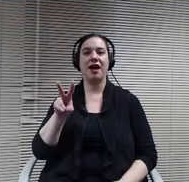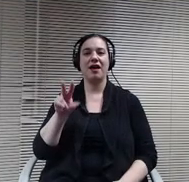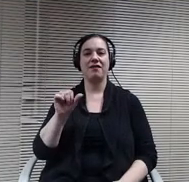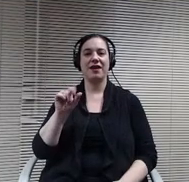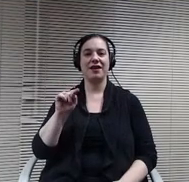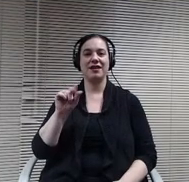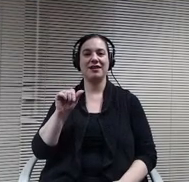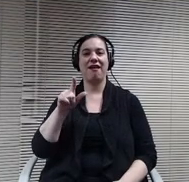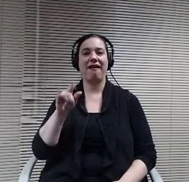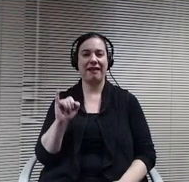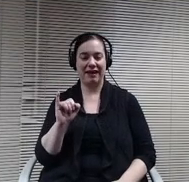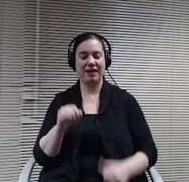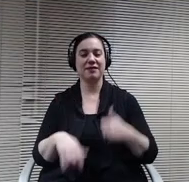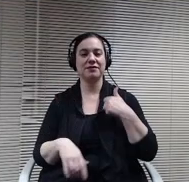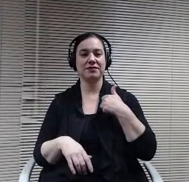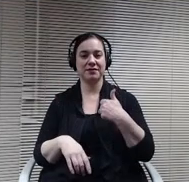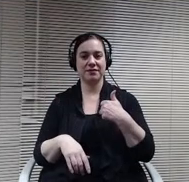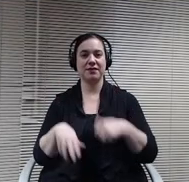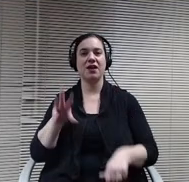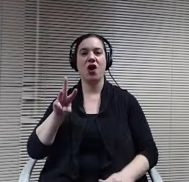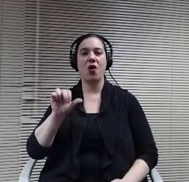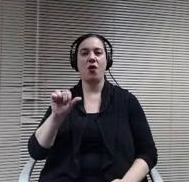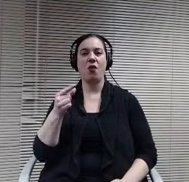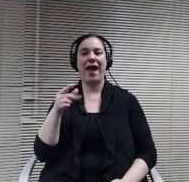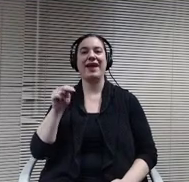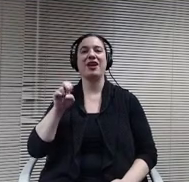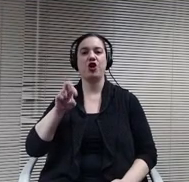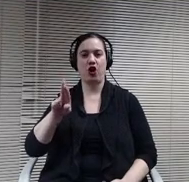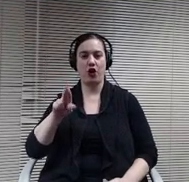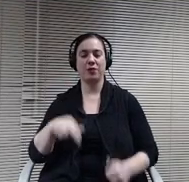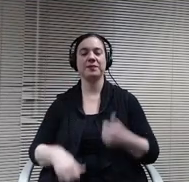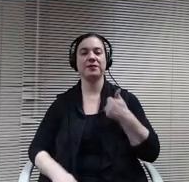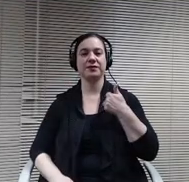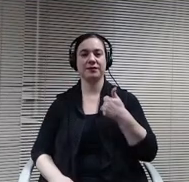Wagner. Hi thank you. Great, thank you.